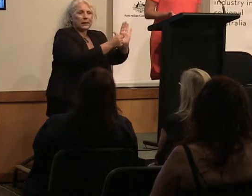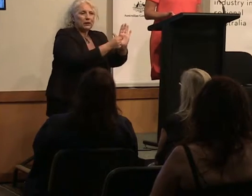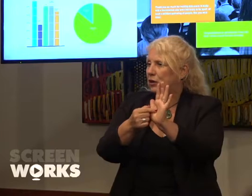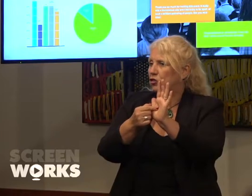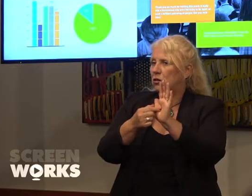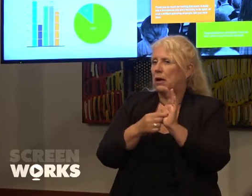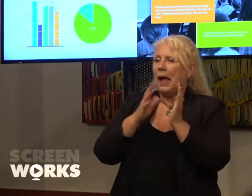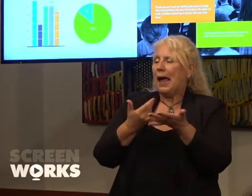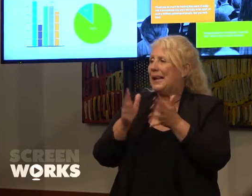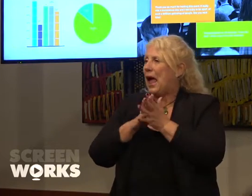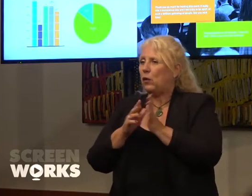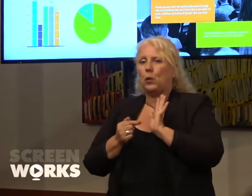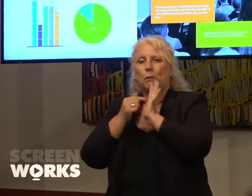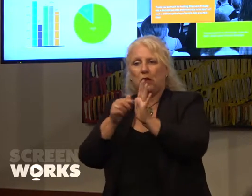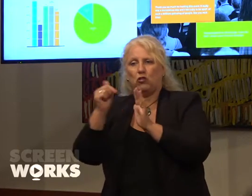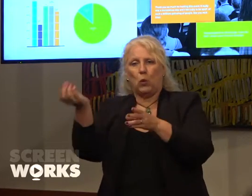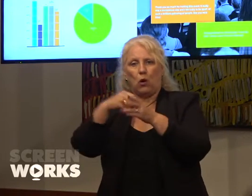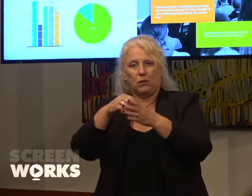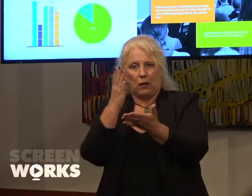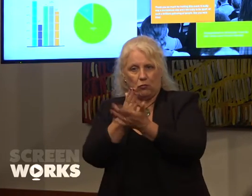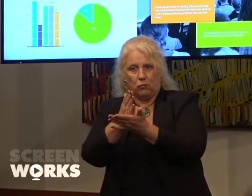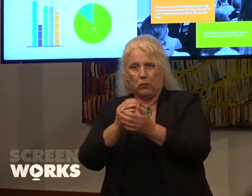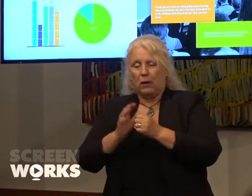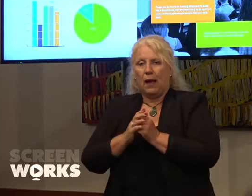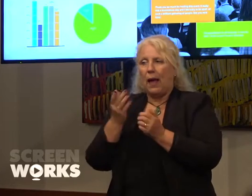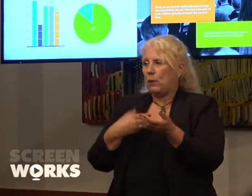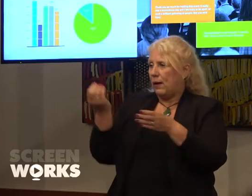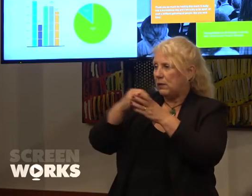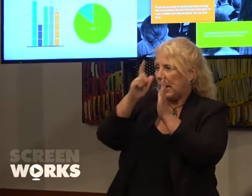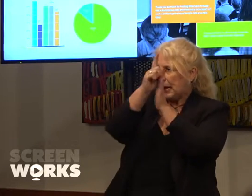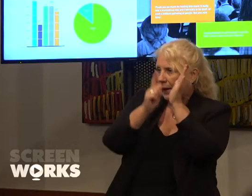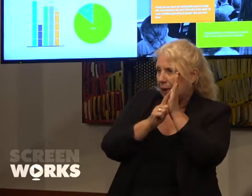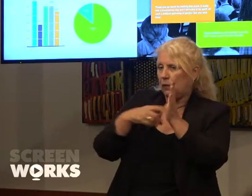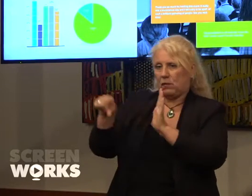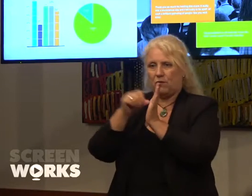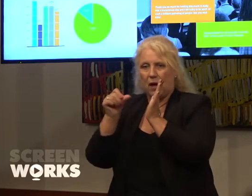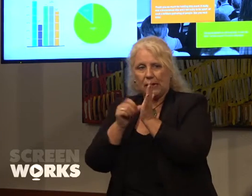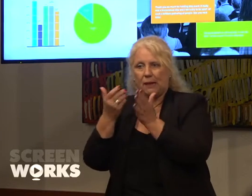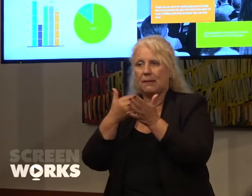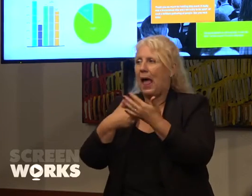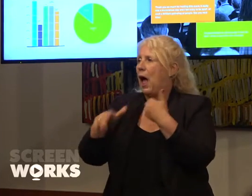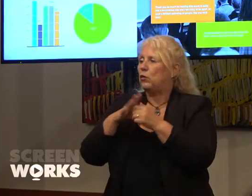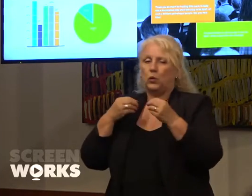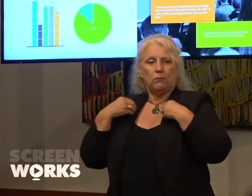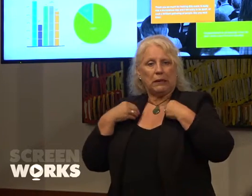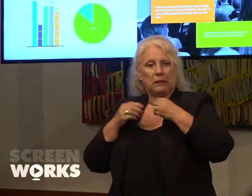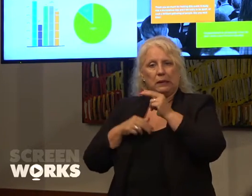actual content and we included sessions on legals, financing and how to develop your business and of course one day of